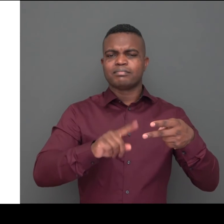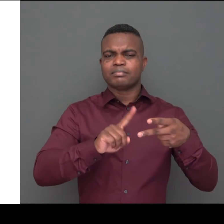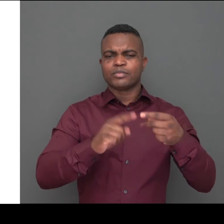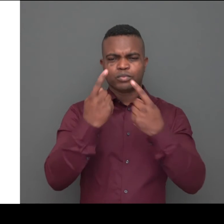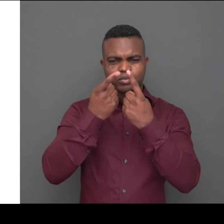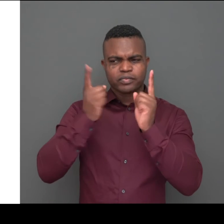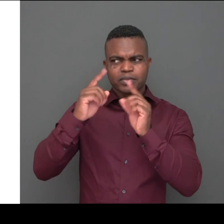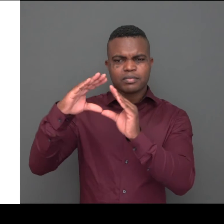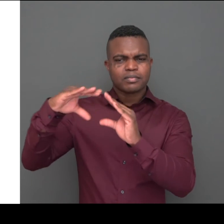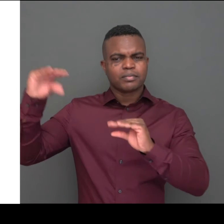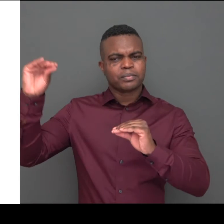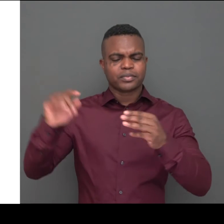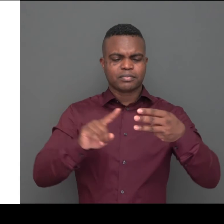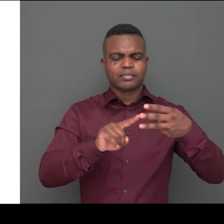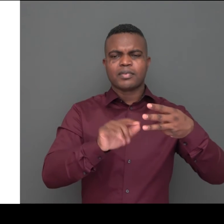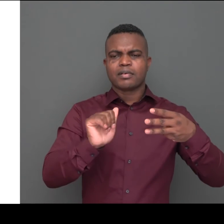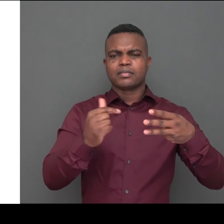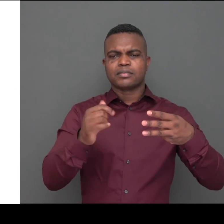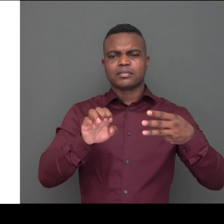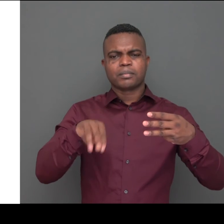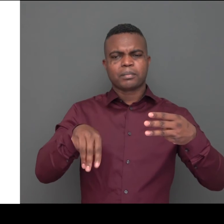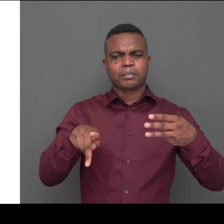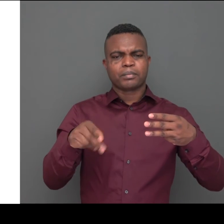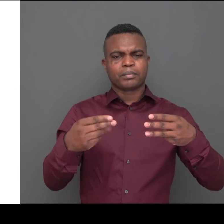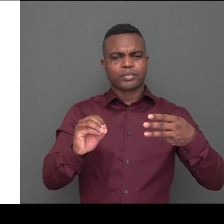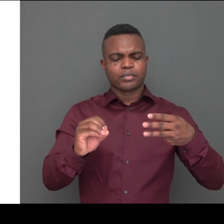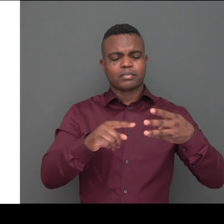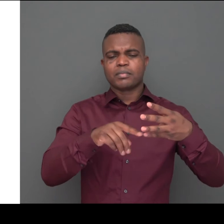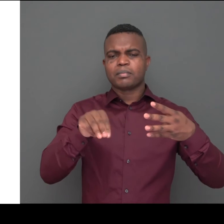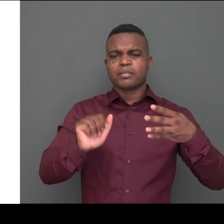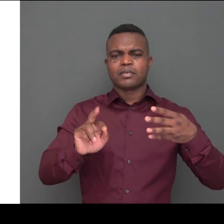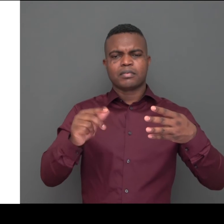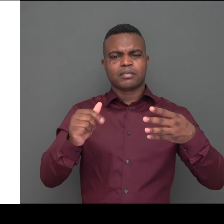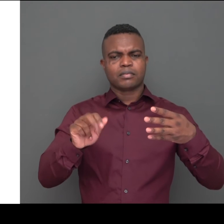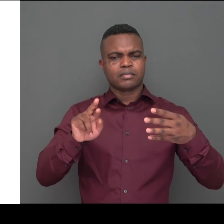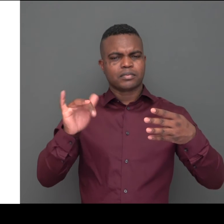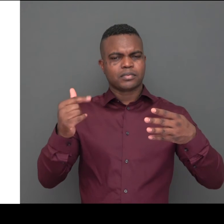the European University of Cyprus, Atempo, MARGARITA Vocational Training Center,